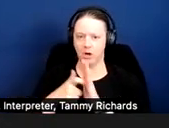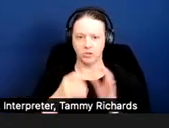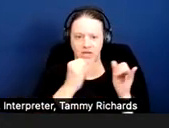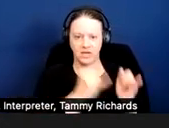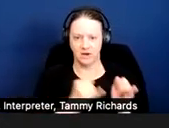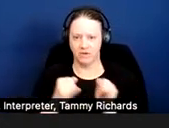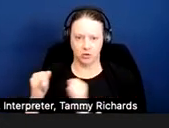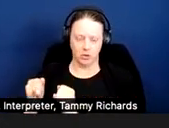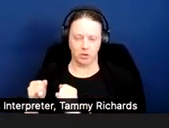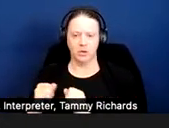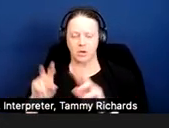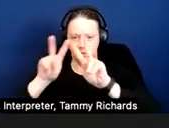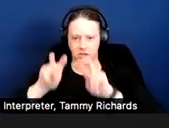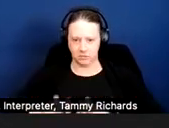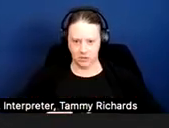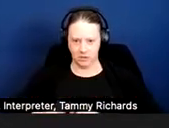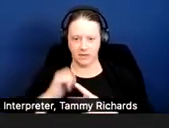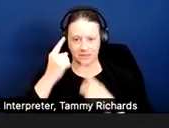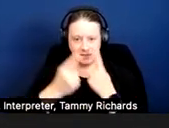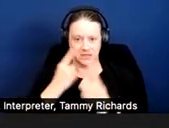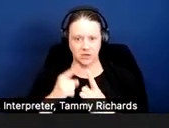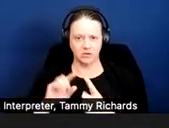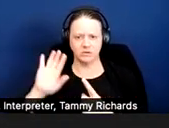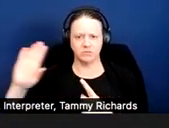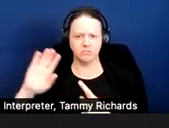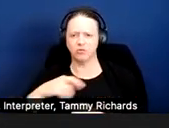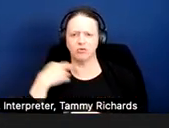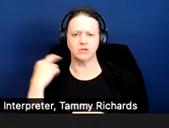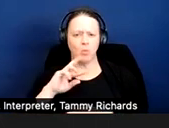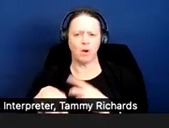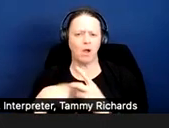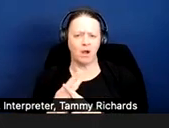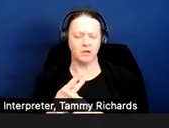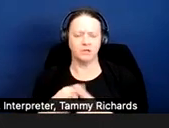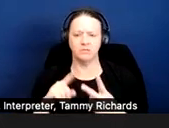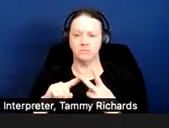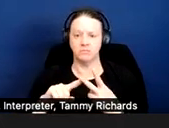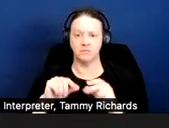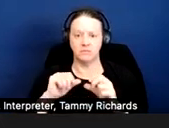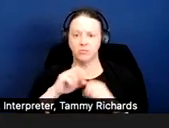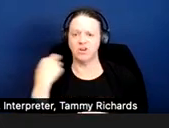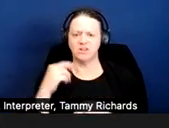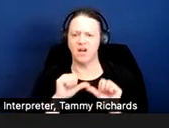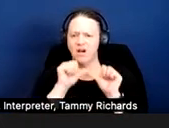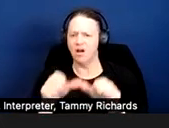required considers the nature of the risk, duration of the risk, the severity of risk